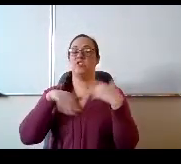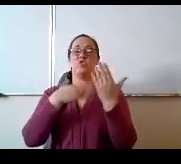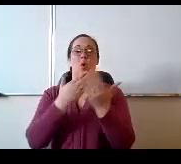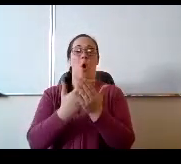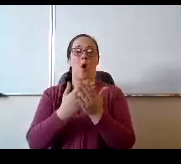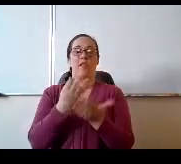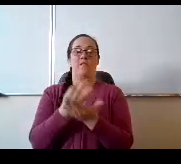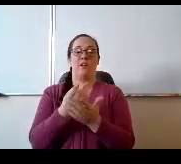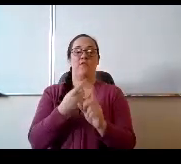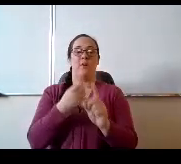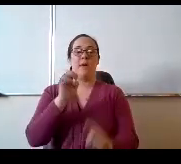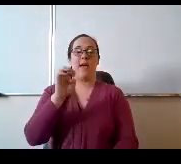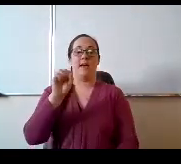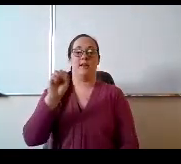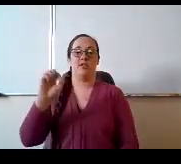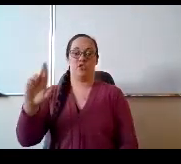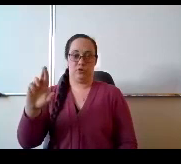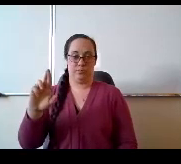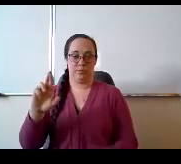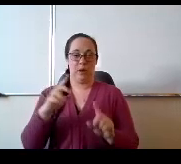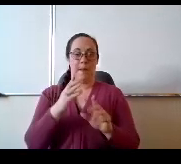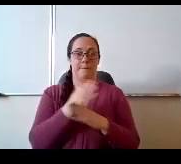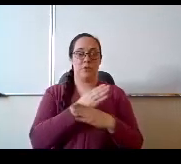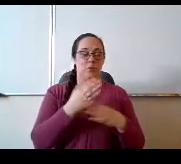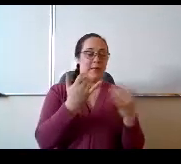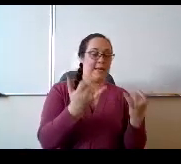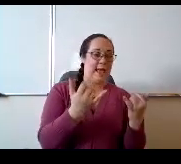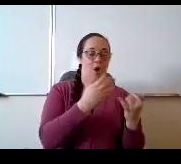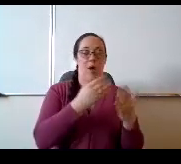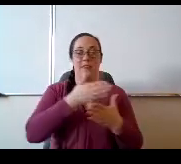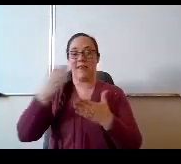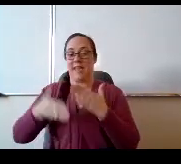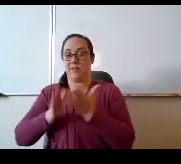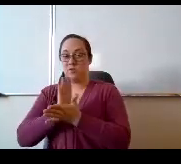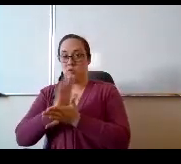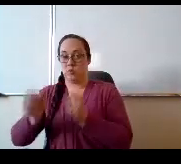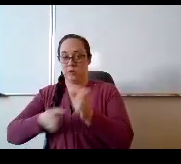going on between now and the end of the school year and.